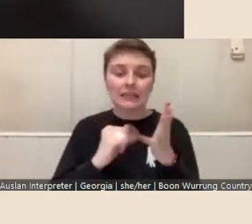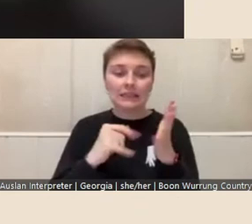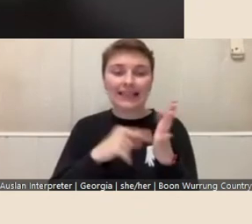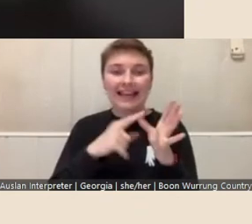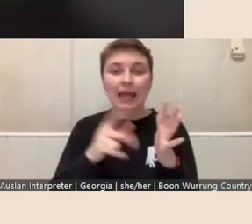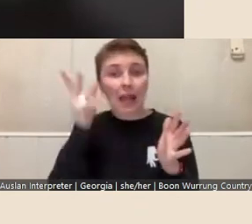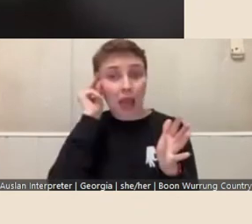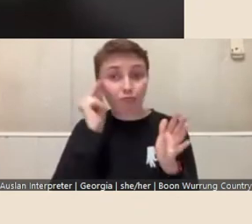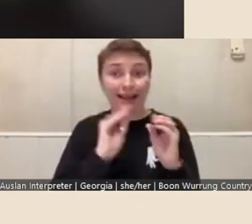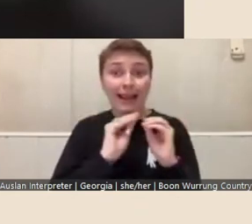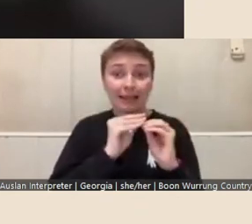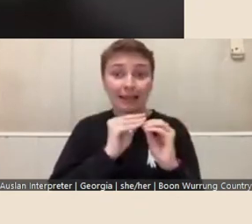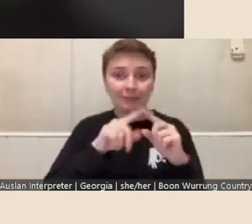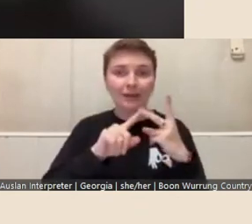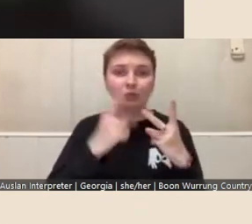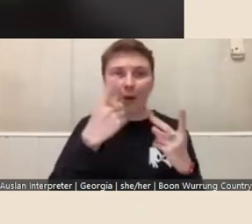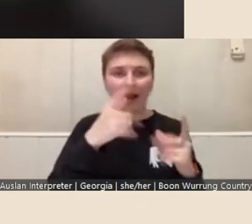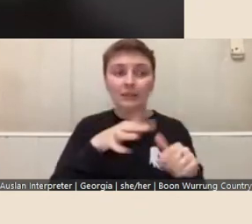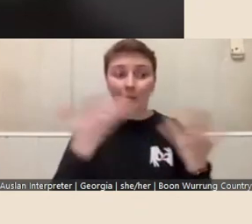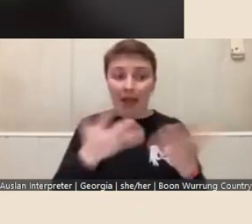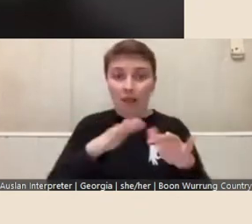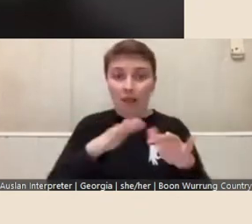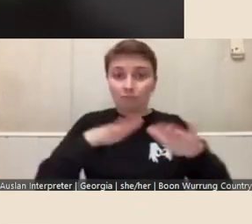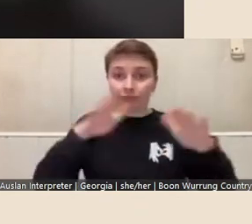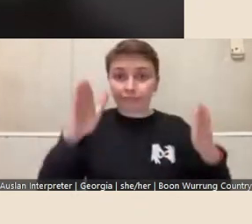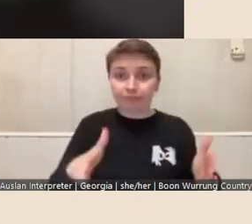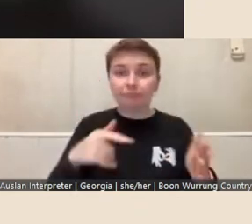space within the Library for their research throughout the year.